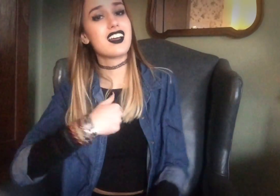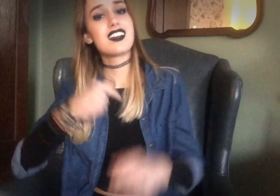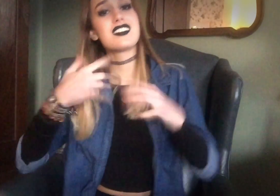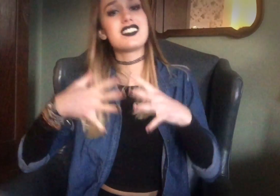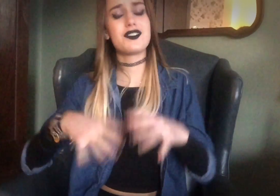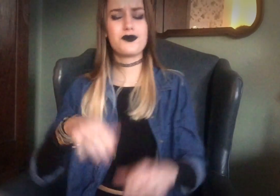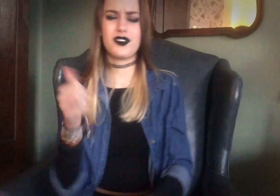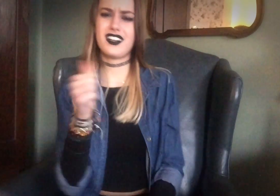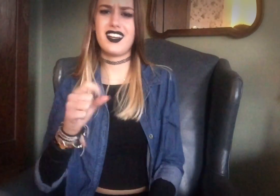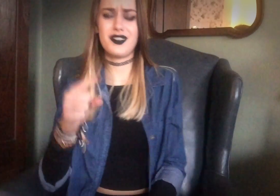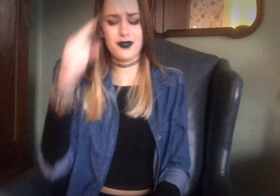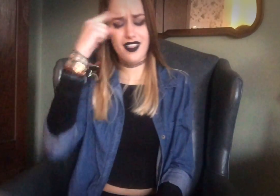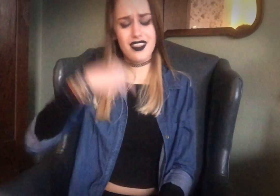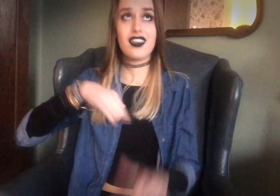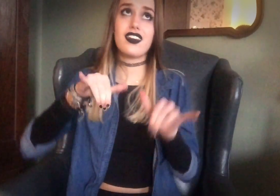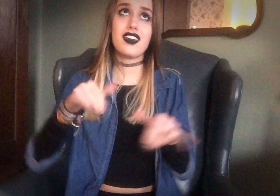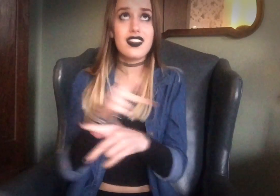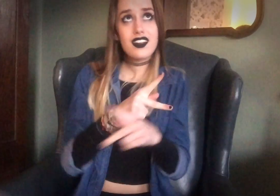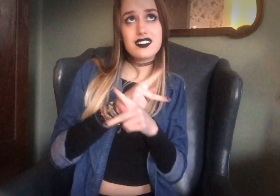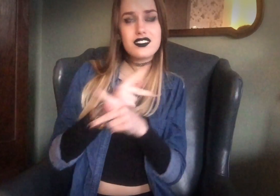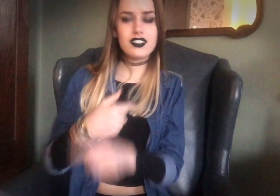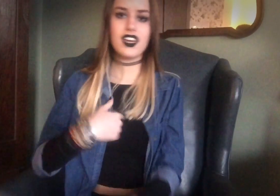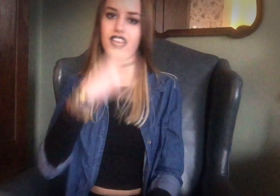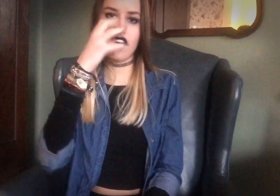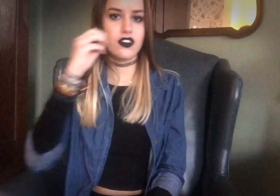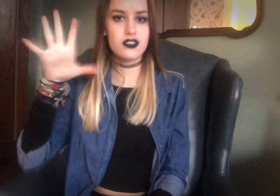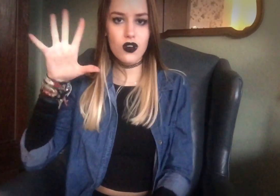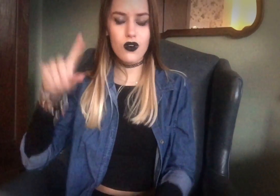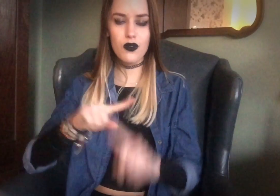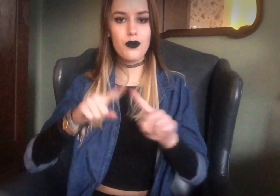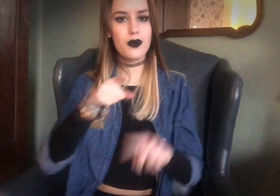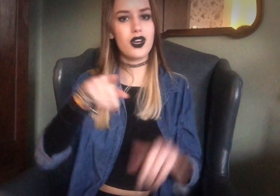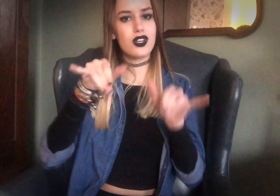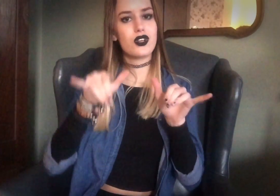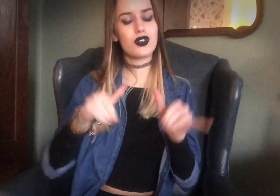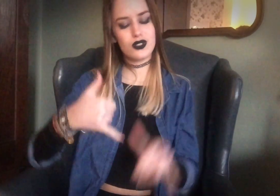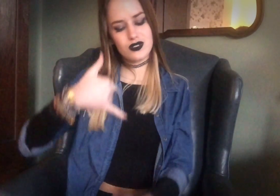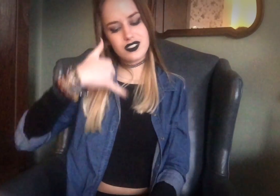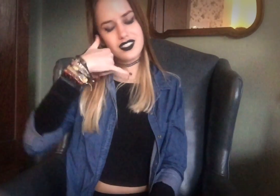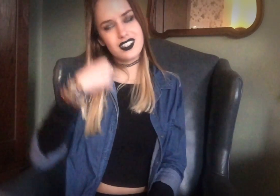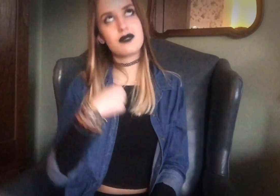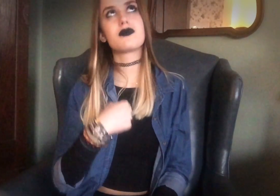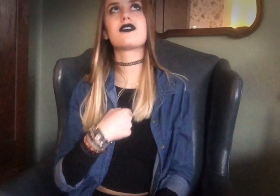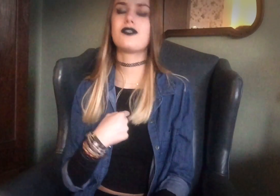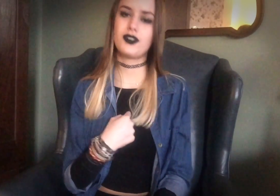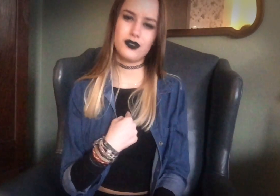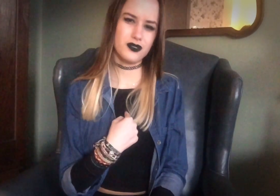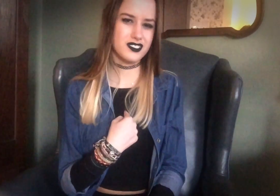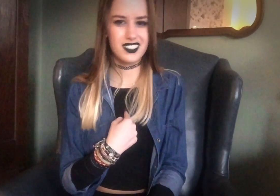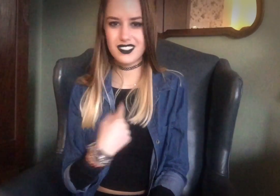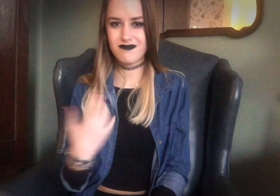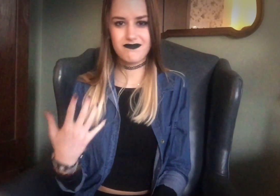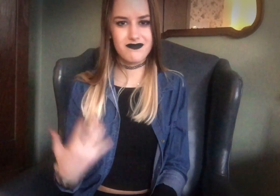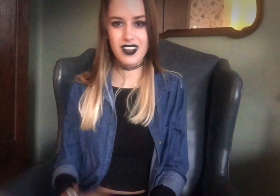'Cause I didn't want anyone thinking I still care. I don't, But you still hit my phone up